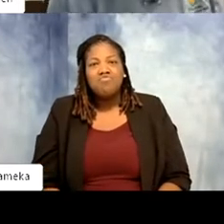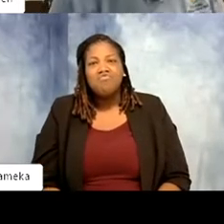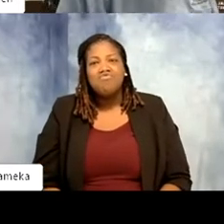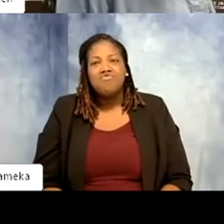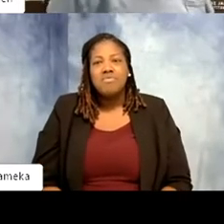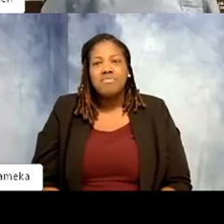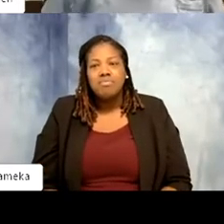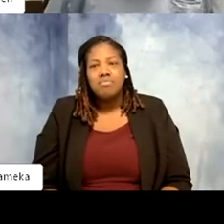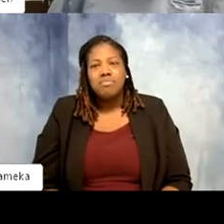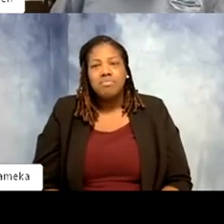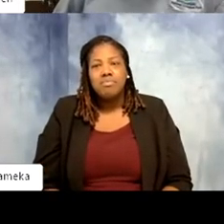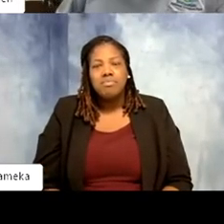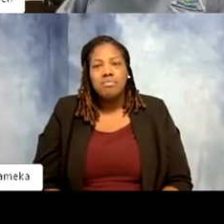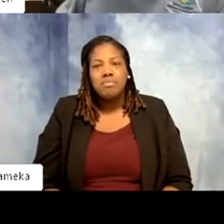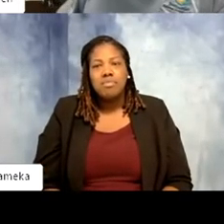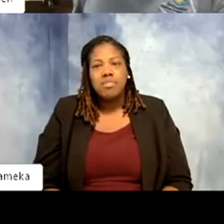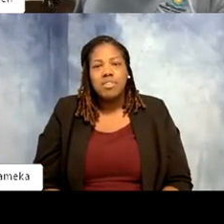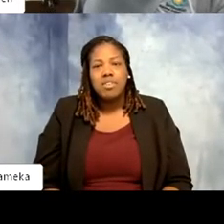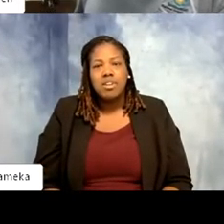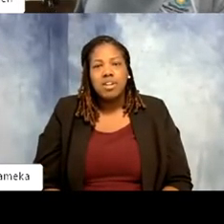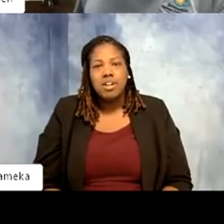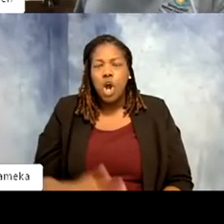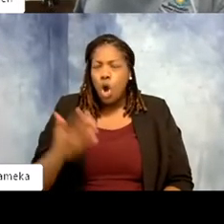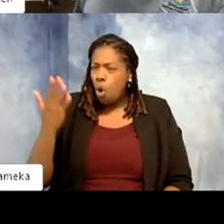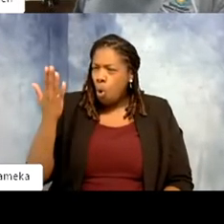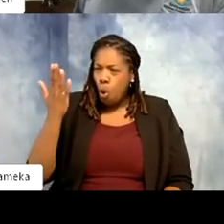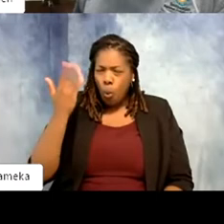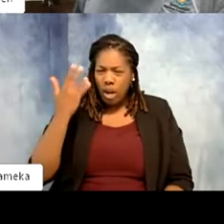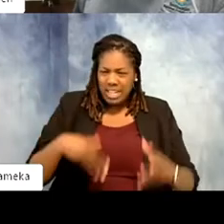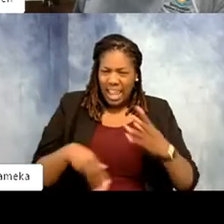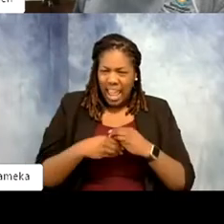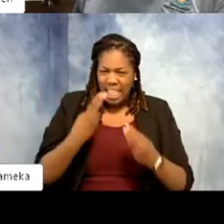Shellie: Why does it have the hay on it? So it doesn't know that it's a scale to kind of